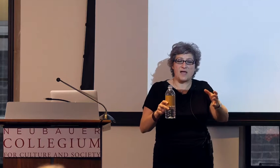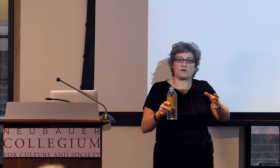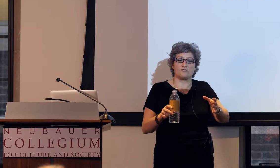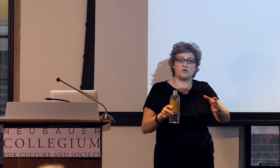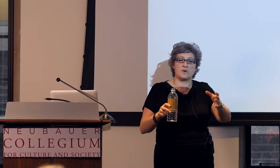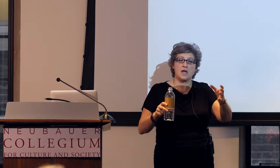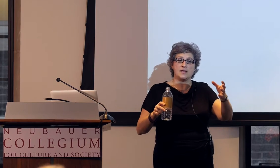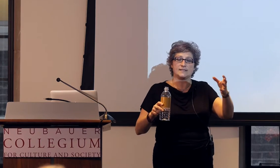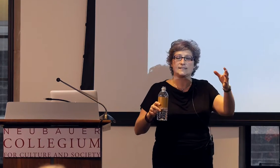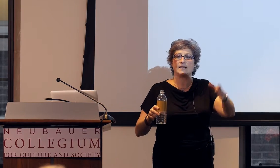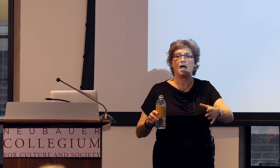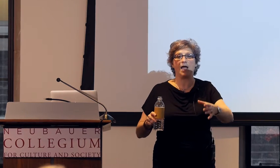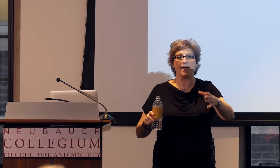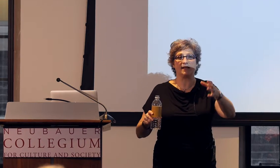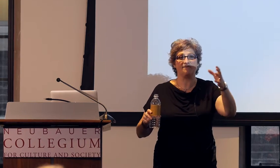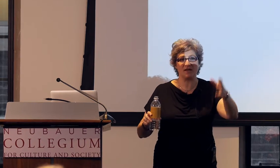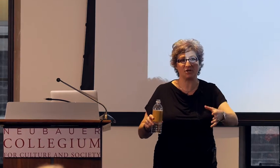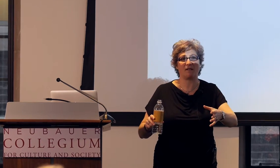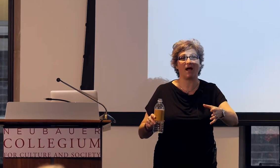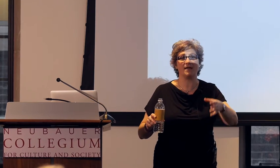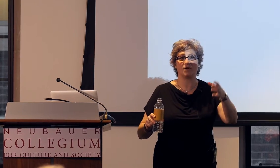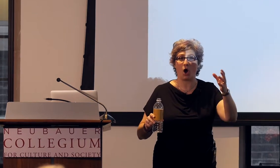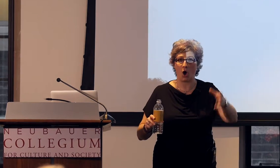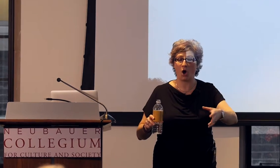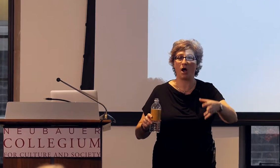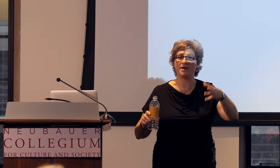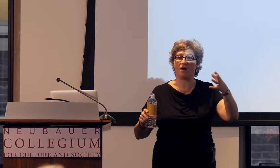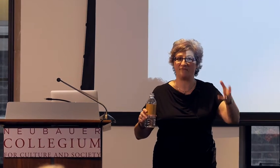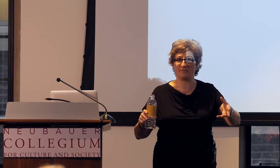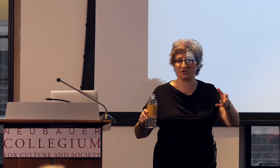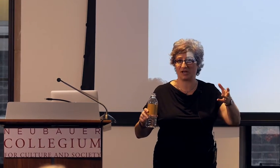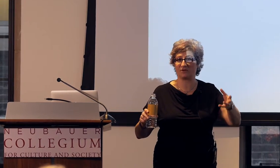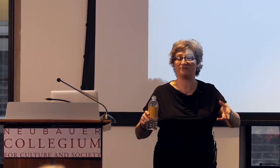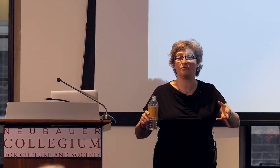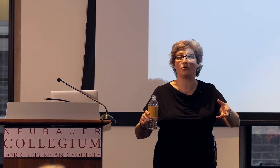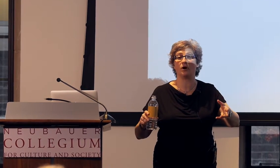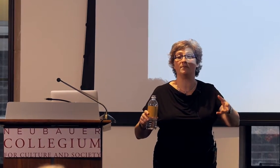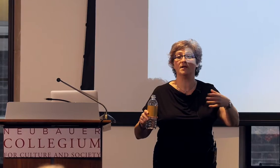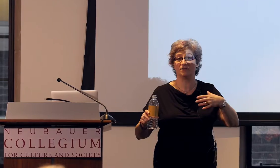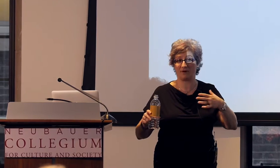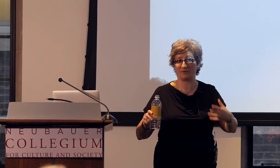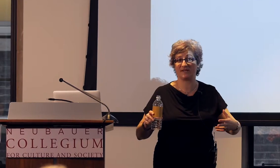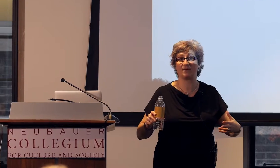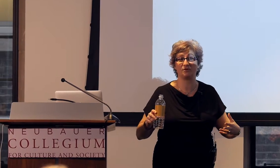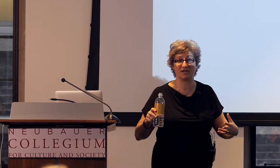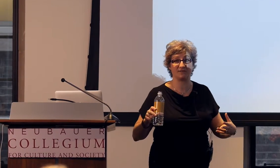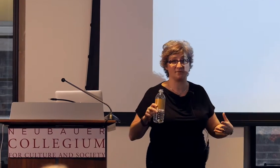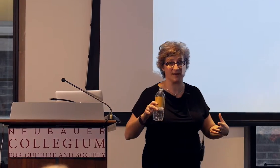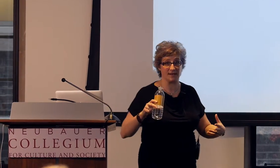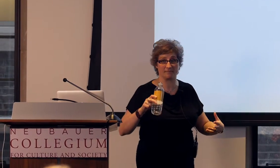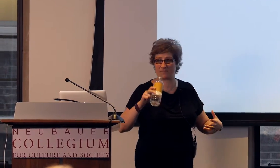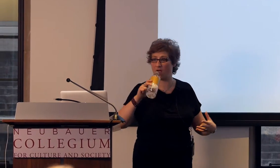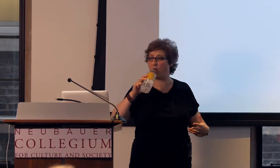or might help that group decide, conventionalize, on a particular form to represent a particular meaning.